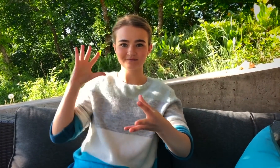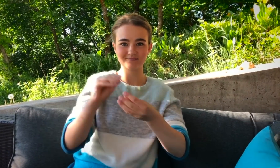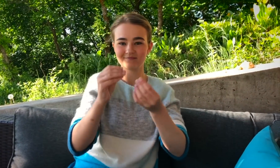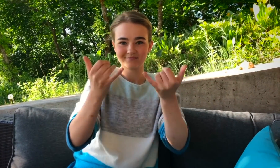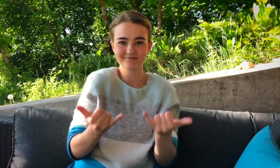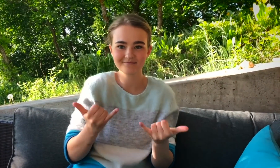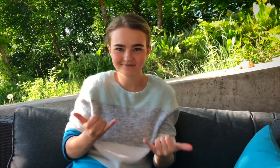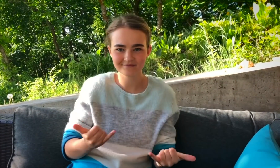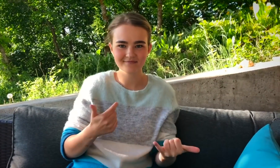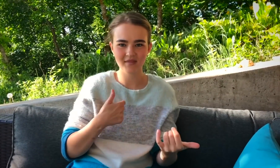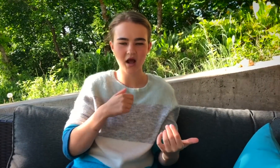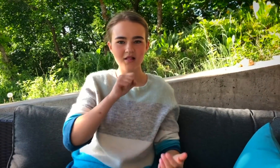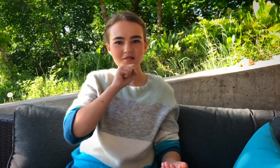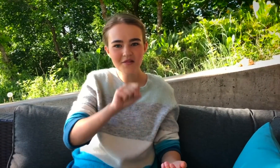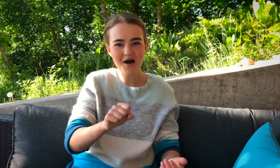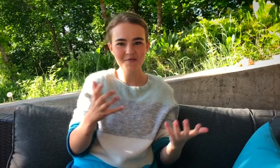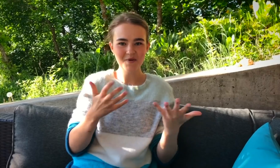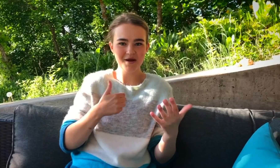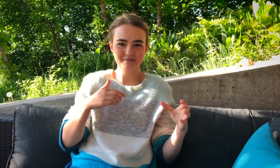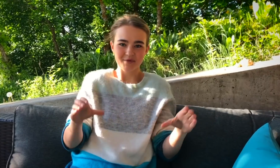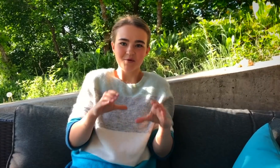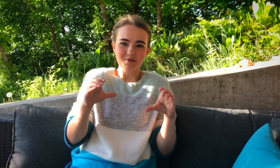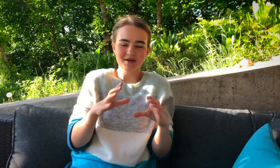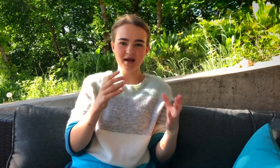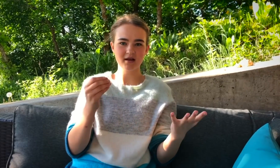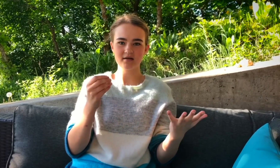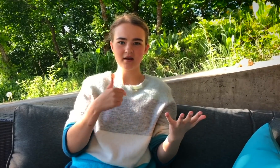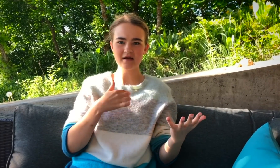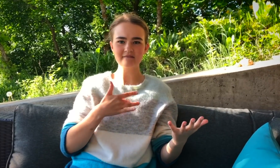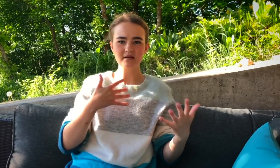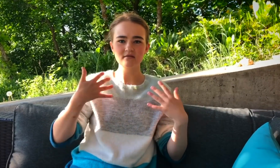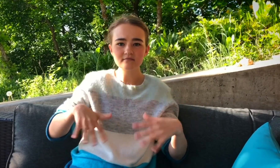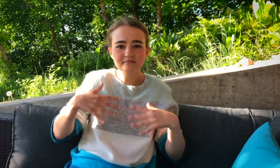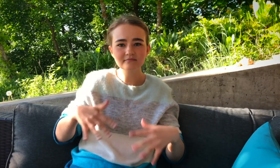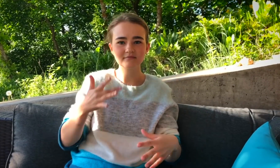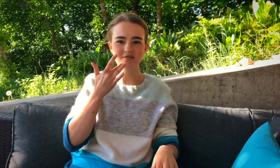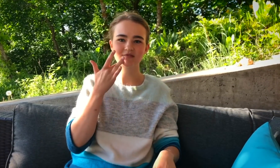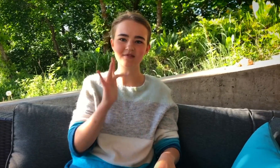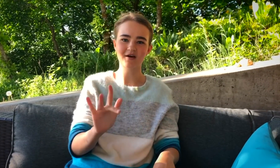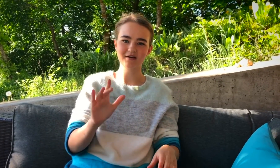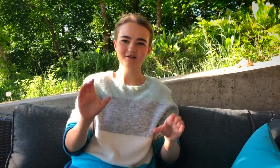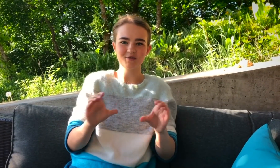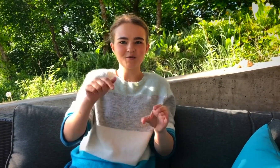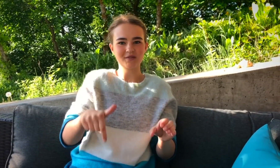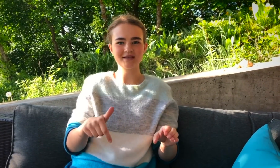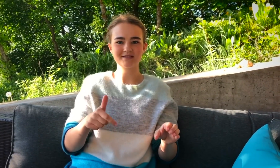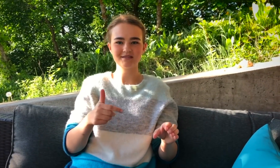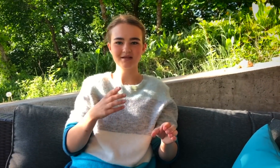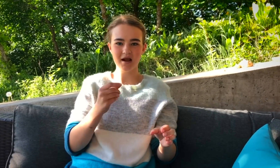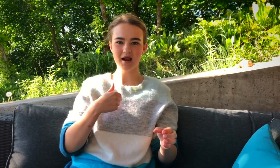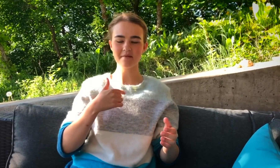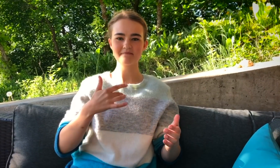AND NOW I LOVE WHAT I'M DOING AND I FEEL SO FORTUNATE TO BE DOING IT.